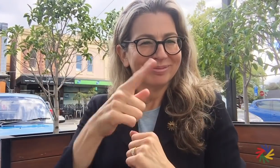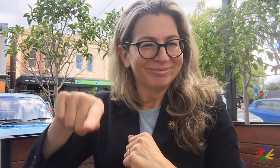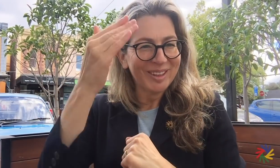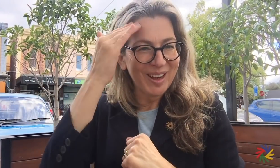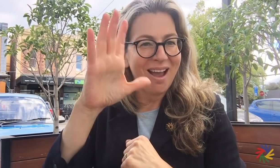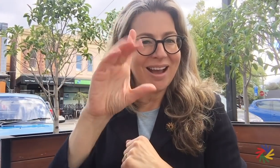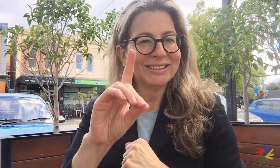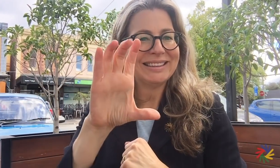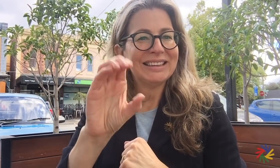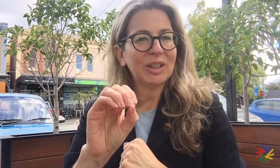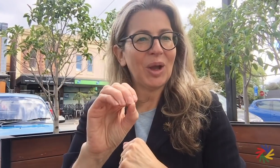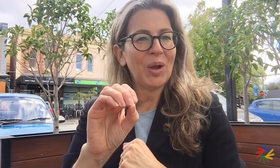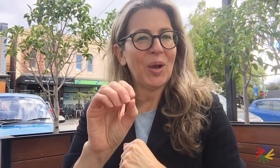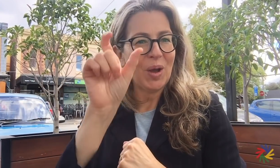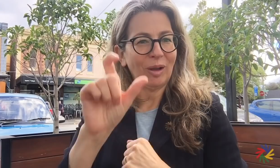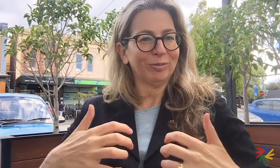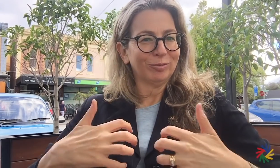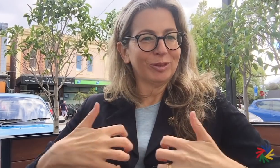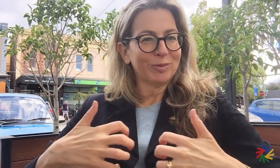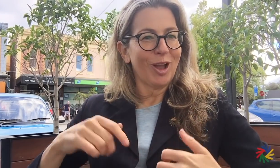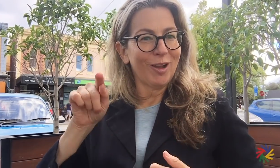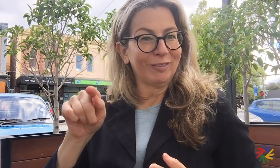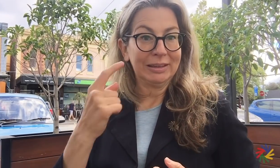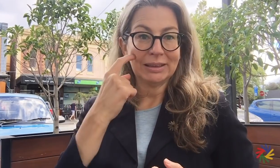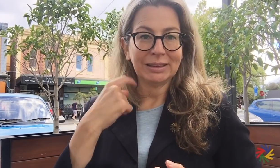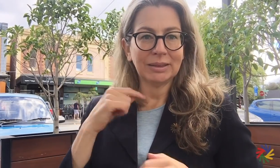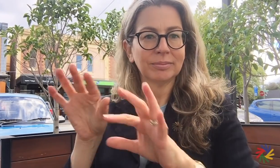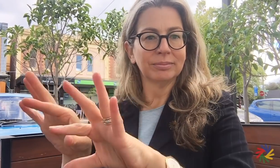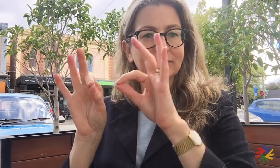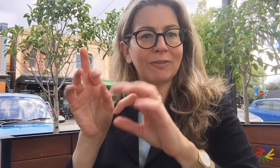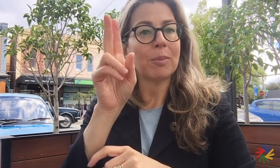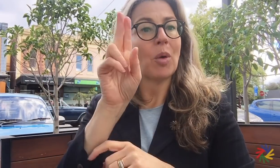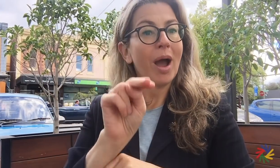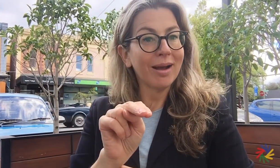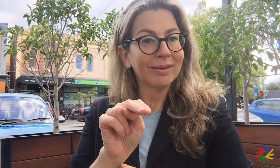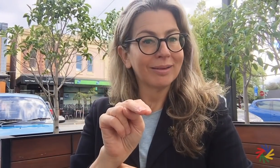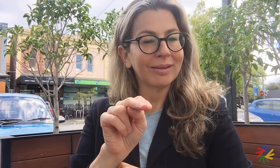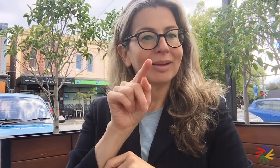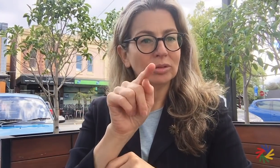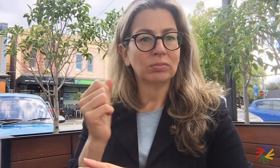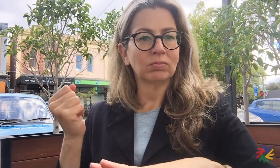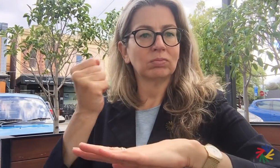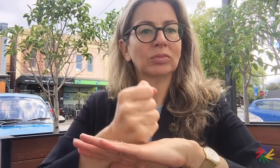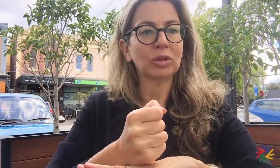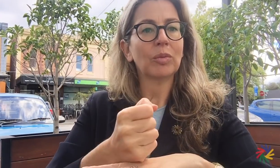The ICSD Board and I are delighted to advise that the ICSD CEO, Mr Dmitry Rebrov has been appointed by the United Nations